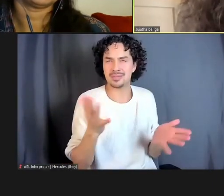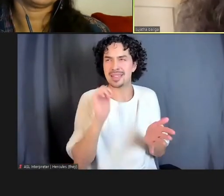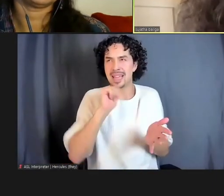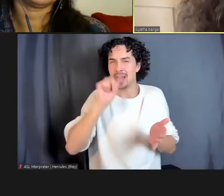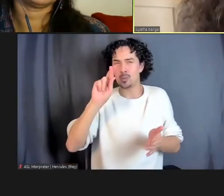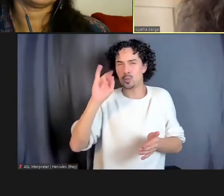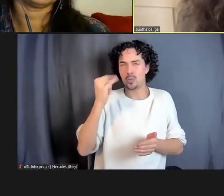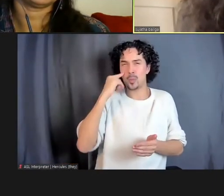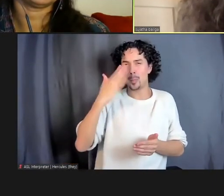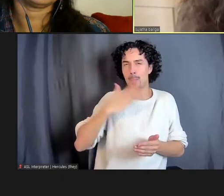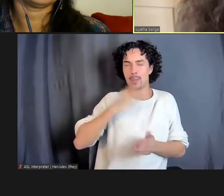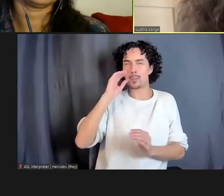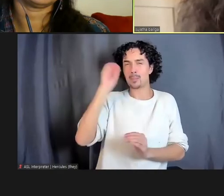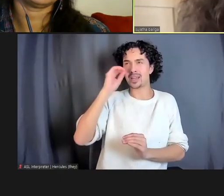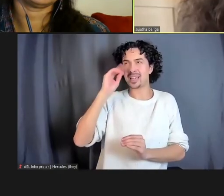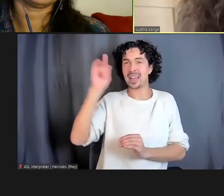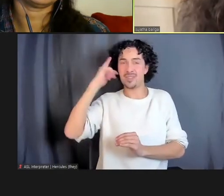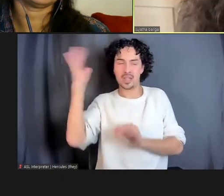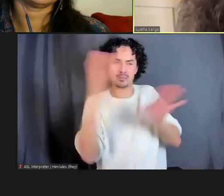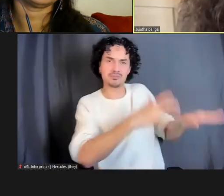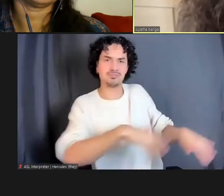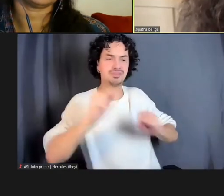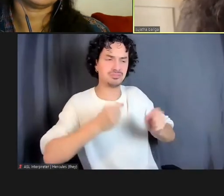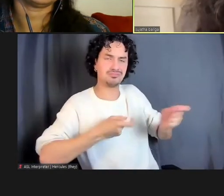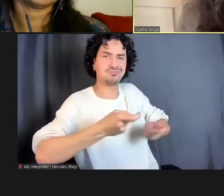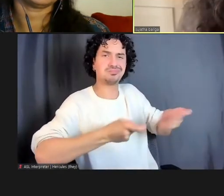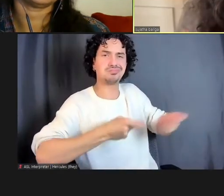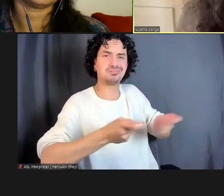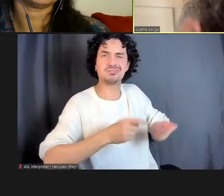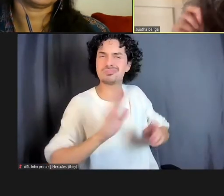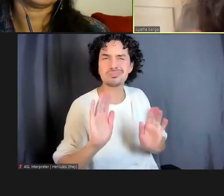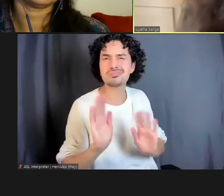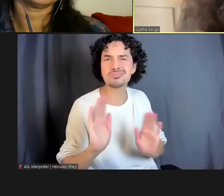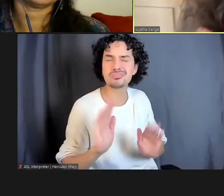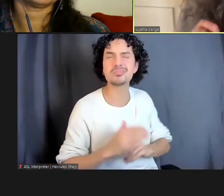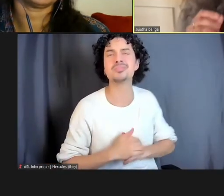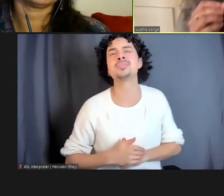And so that's why it's deeply important, both on these practical levels, but on